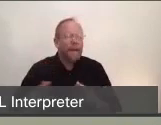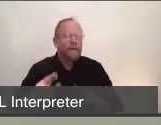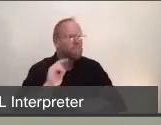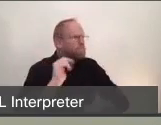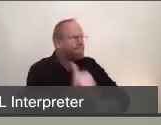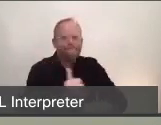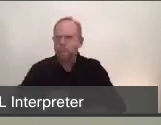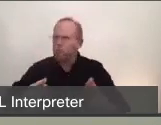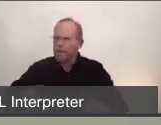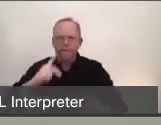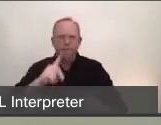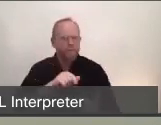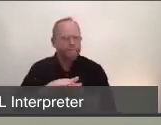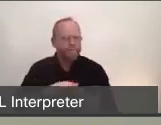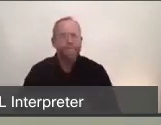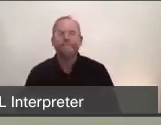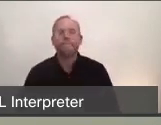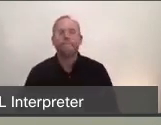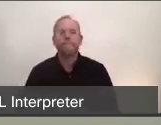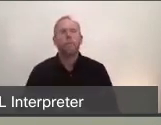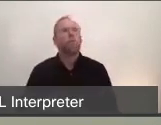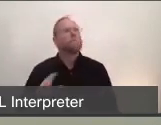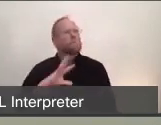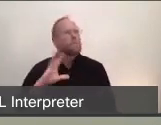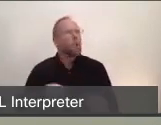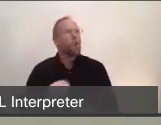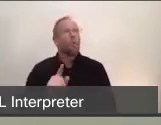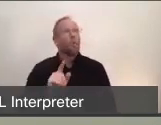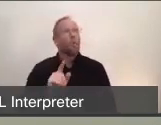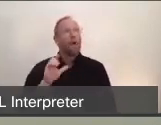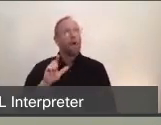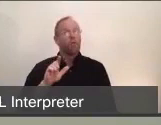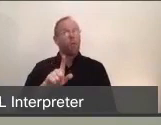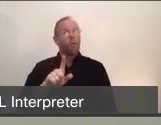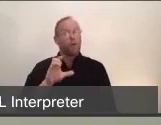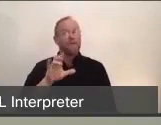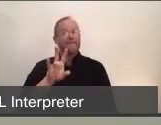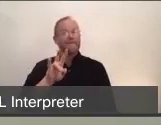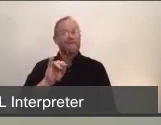We have over 170 cases today. Every time we have a positive case in Marin County